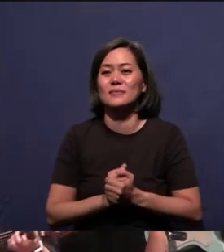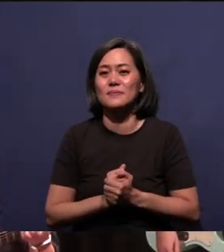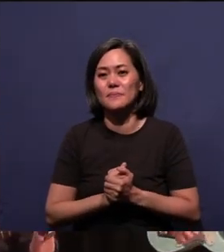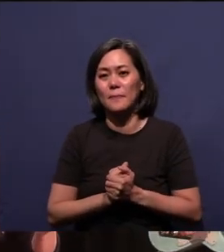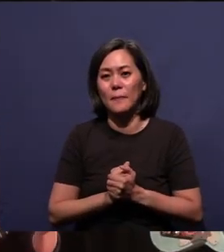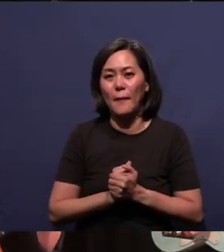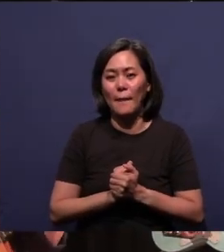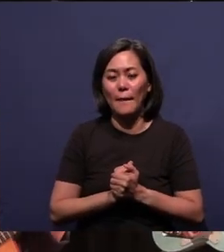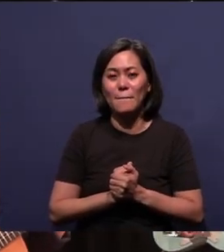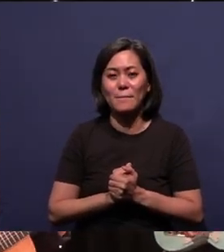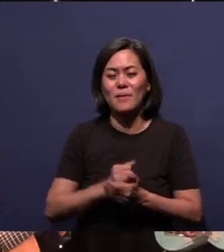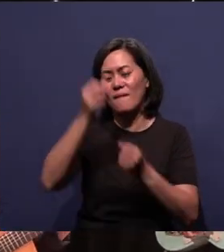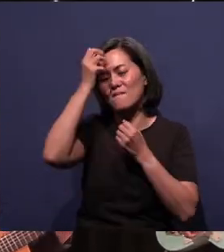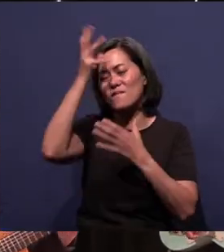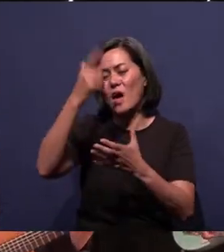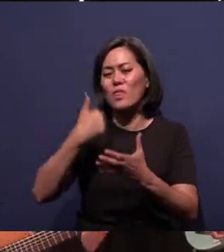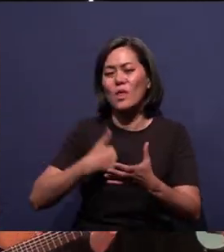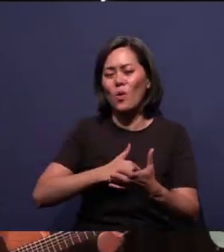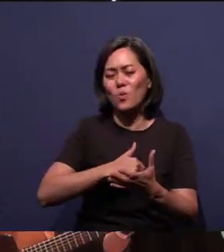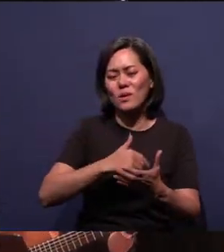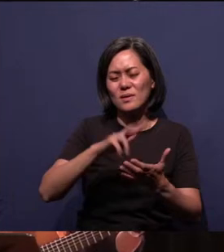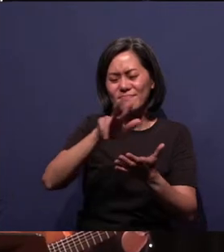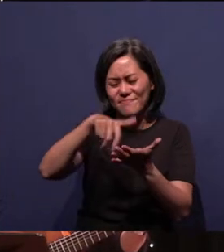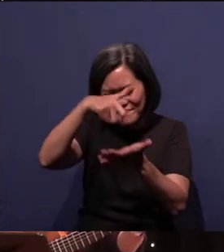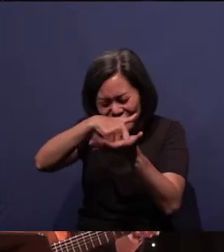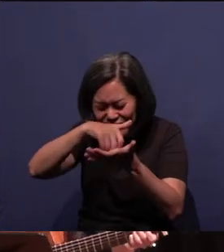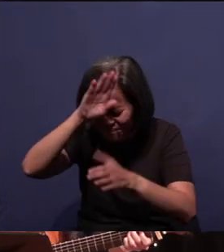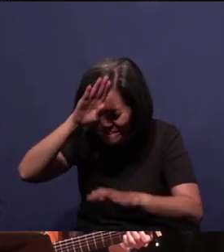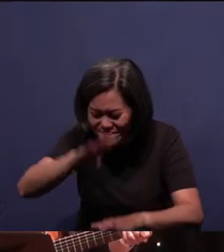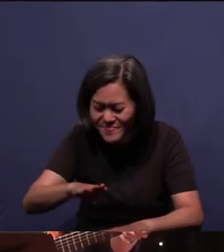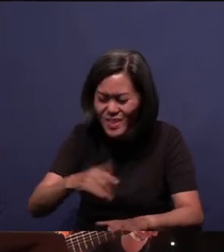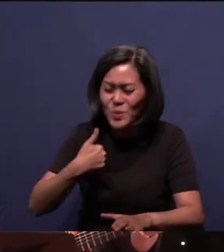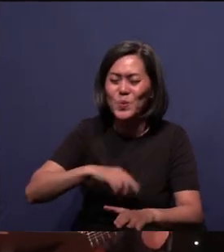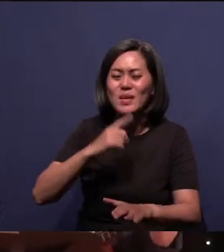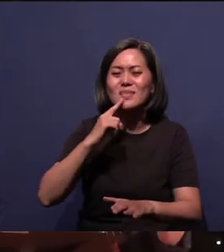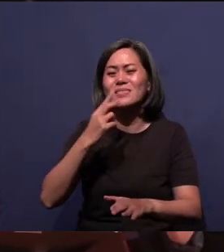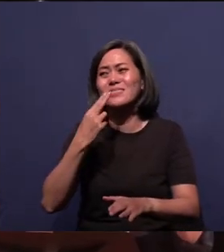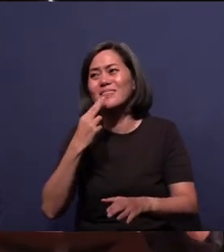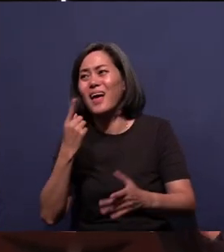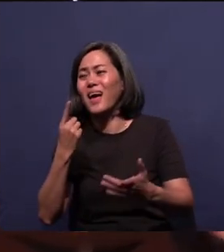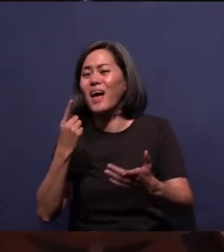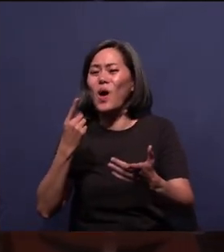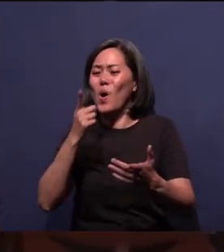Oh, Father, we just bow our knee and we say, God, who are we that You would choose